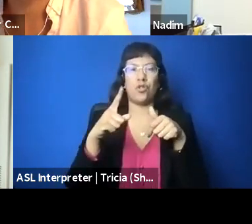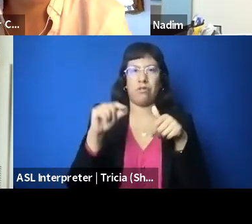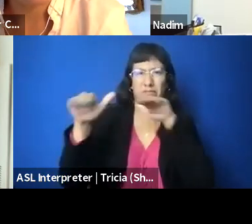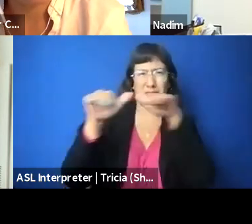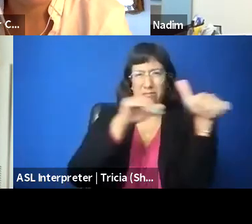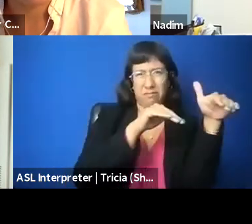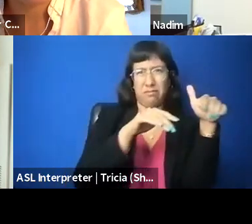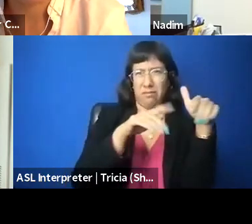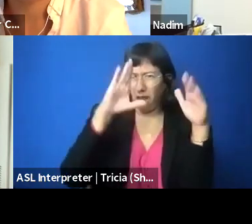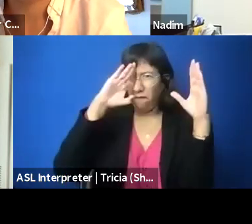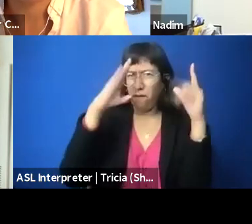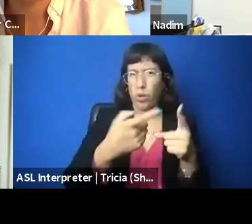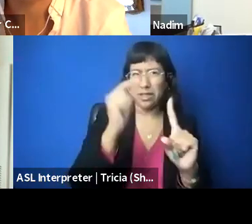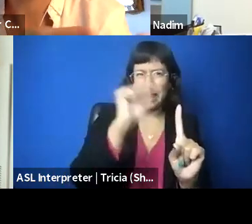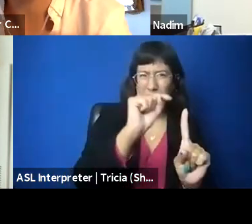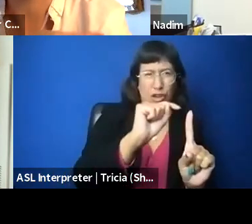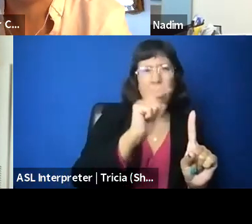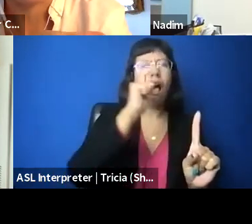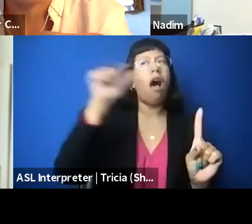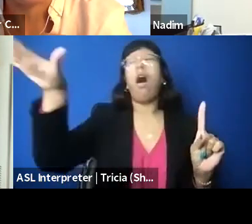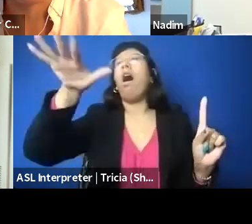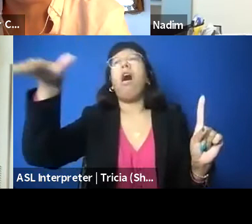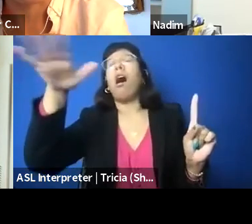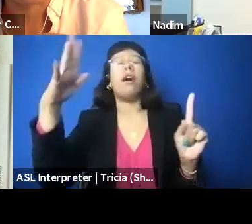and not just, not just defending against false accusations,